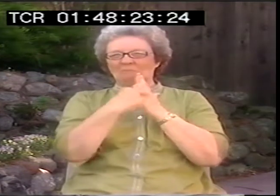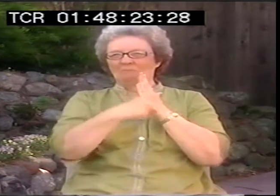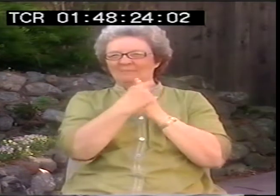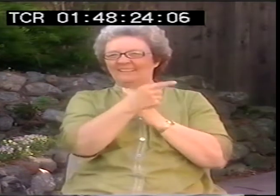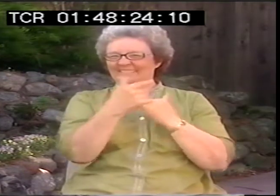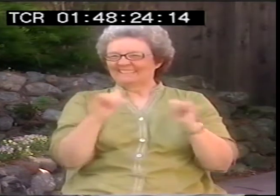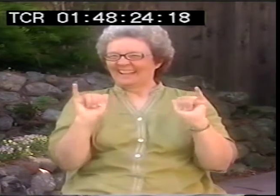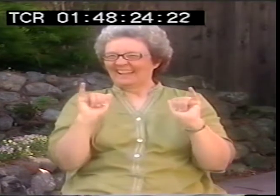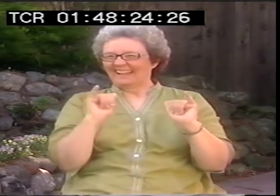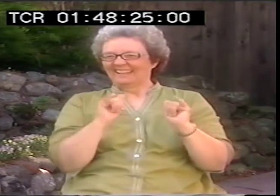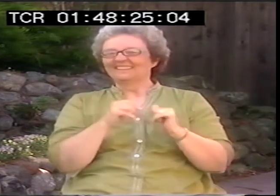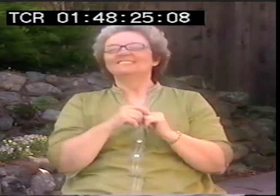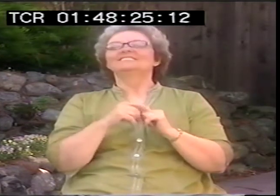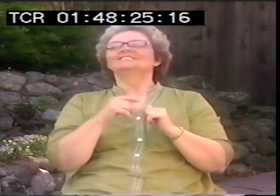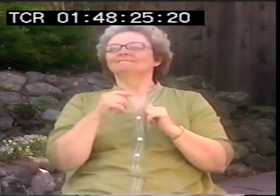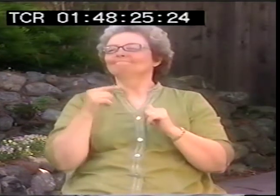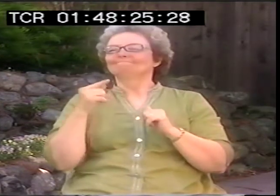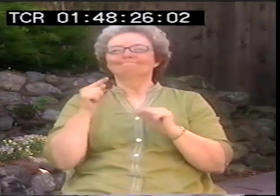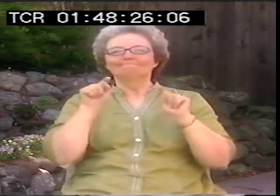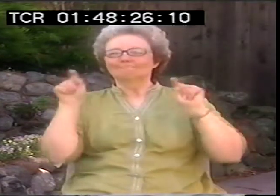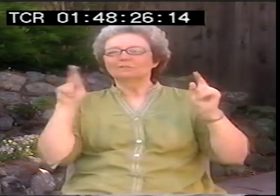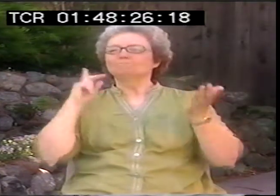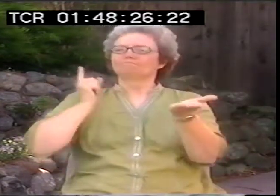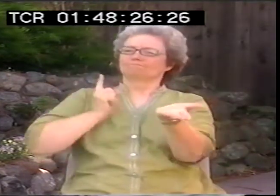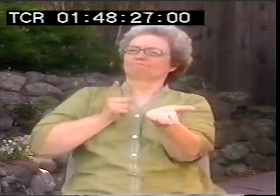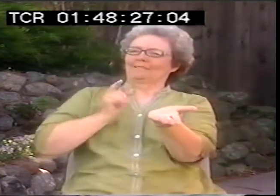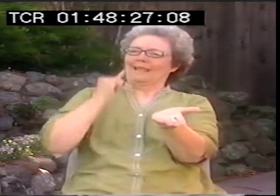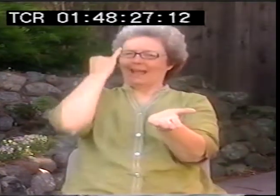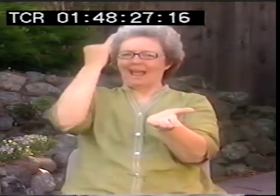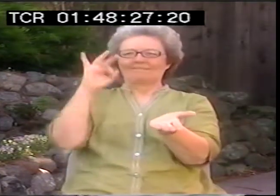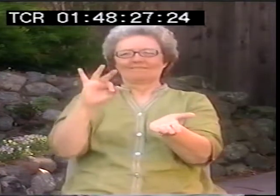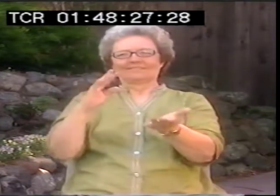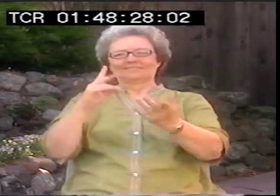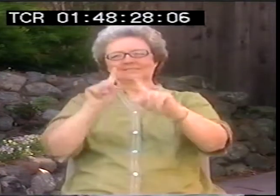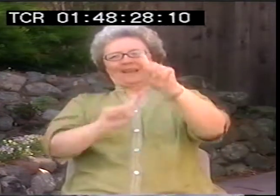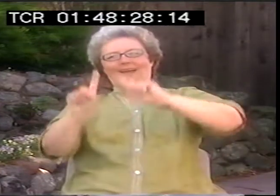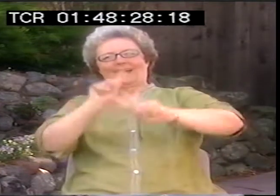And I think it was called Poetry in the Palm of your Hand .